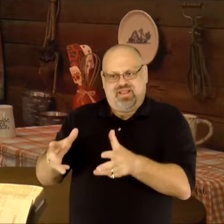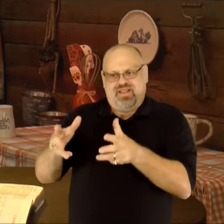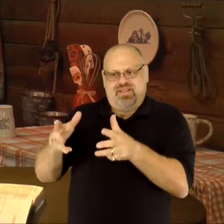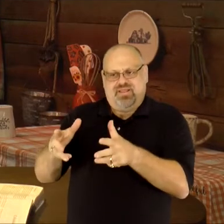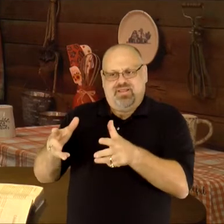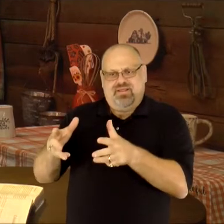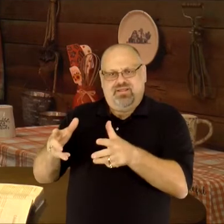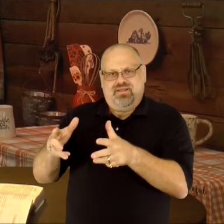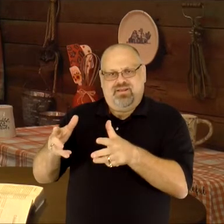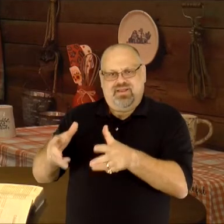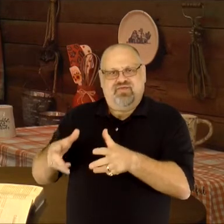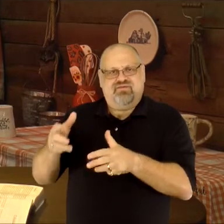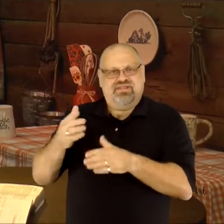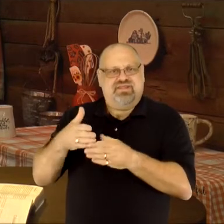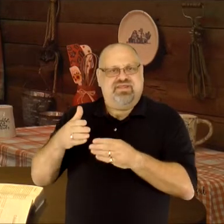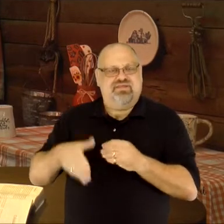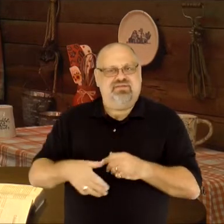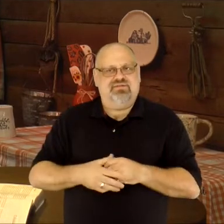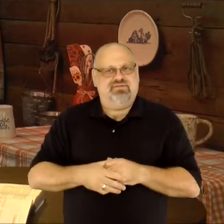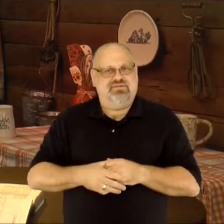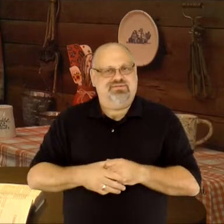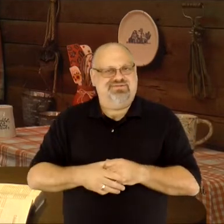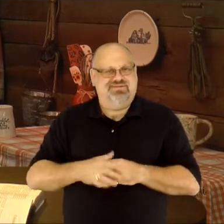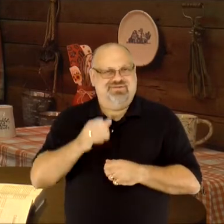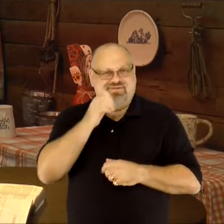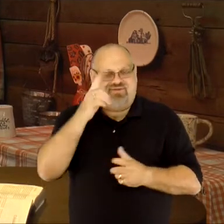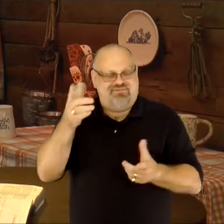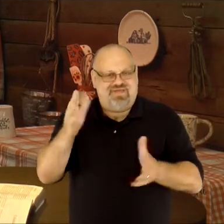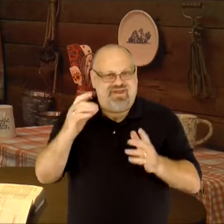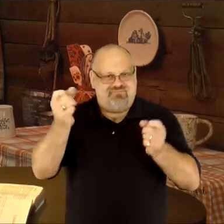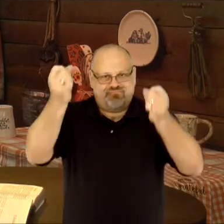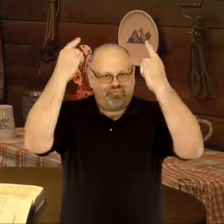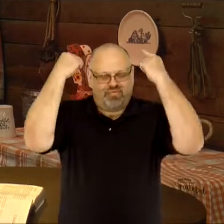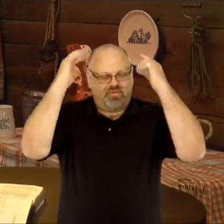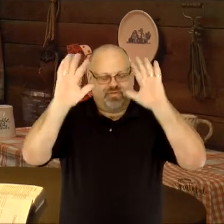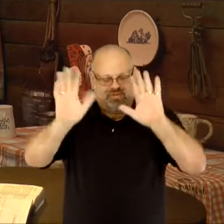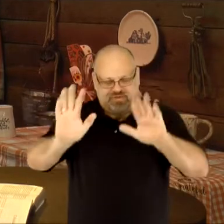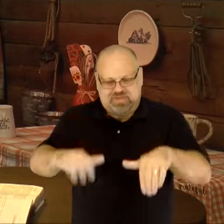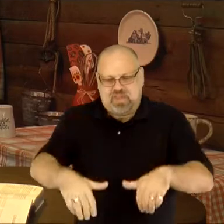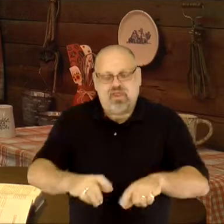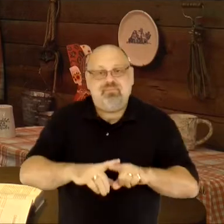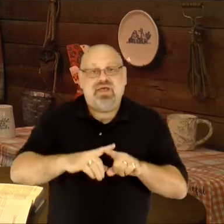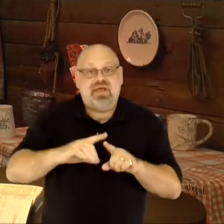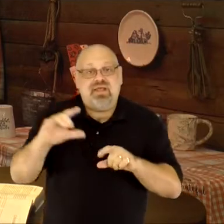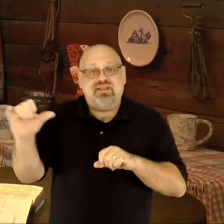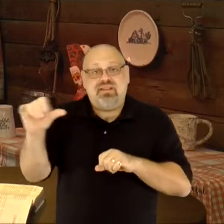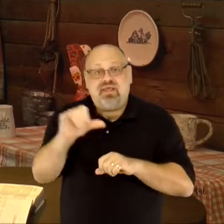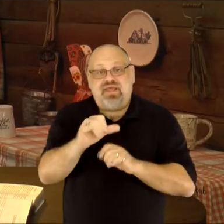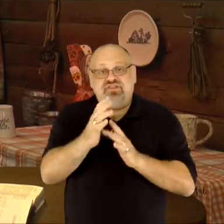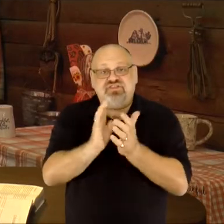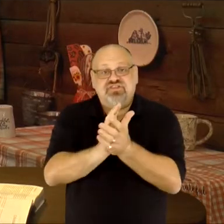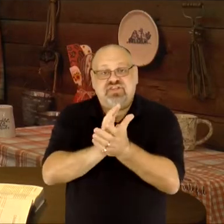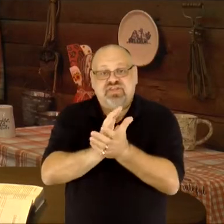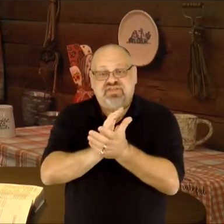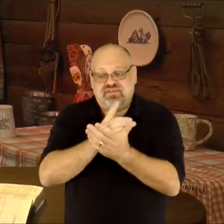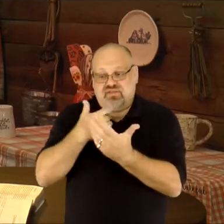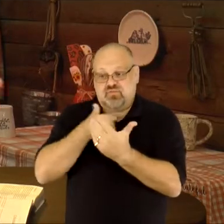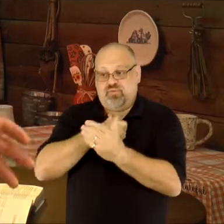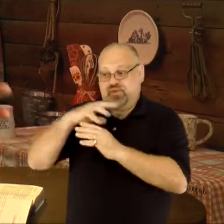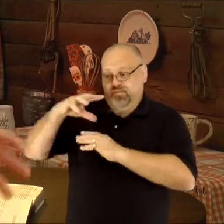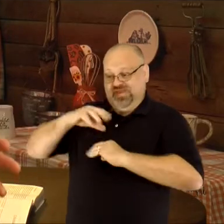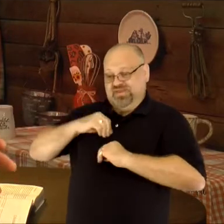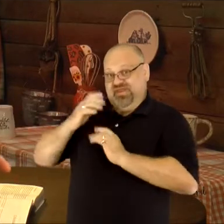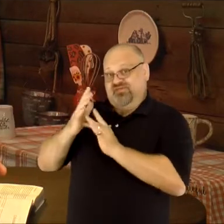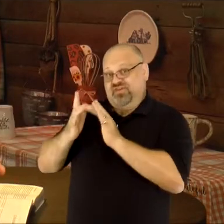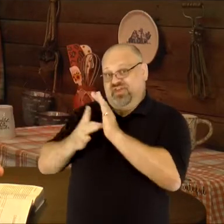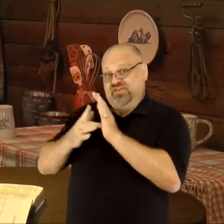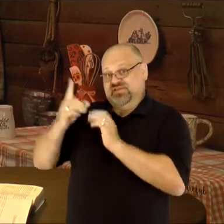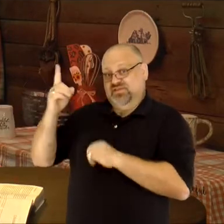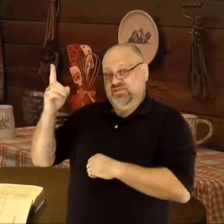but it still remains at the end. Don't let this go over your head, but like the cheese when we